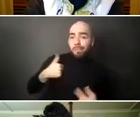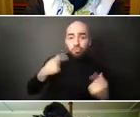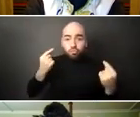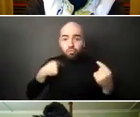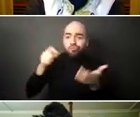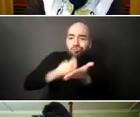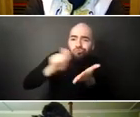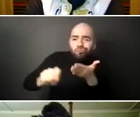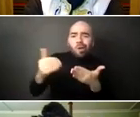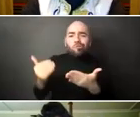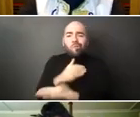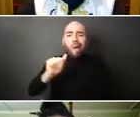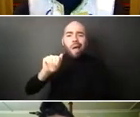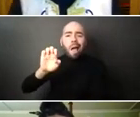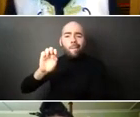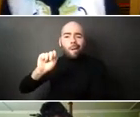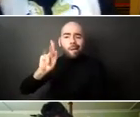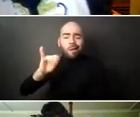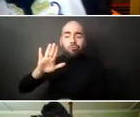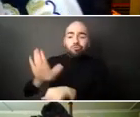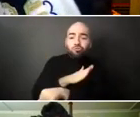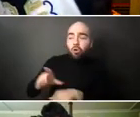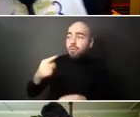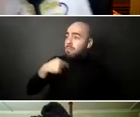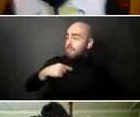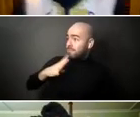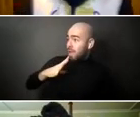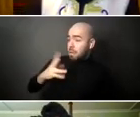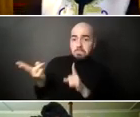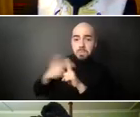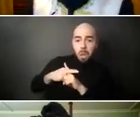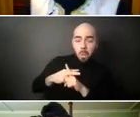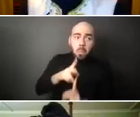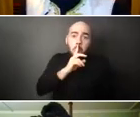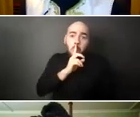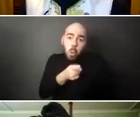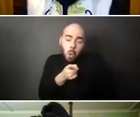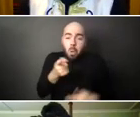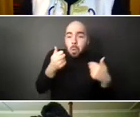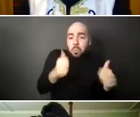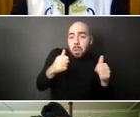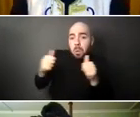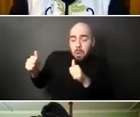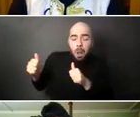Bryan, you're muted.